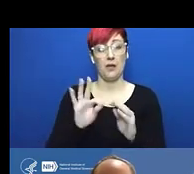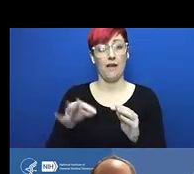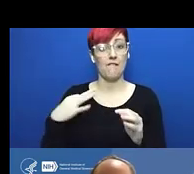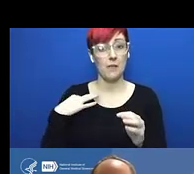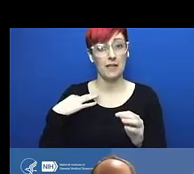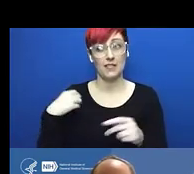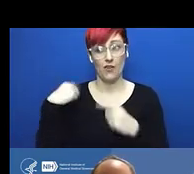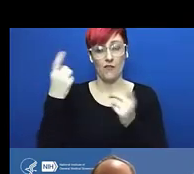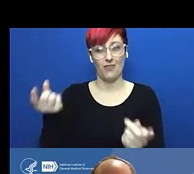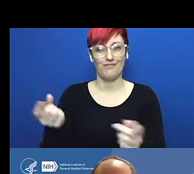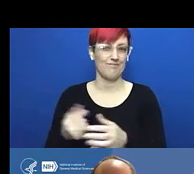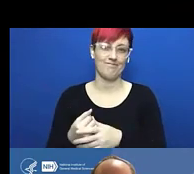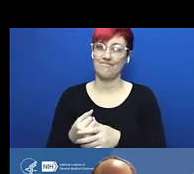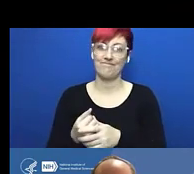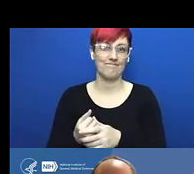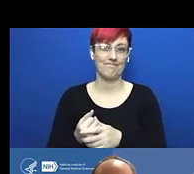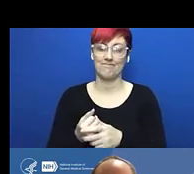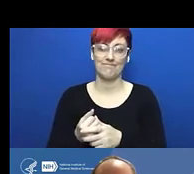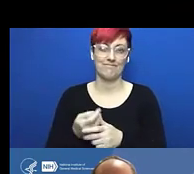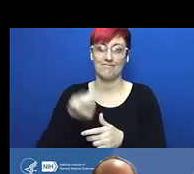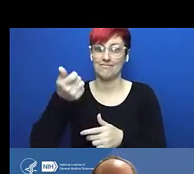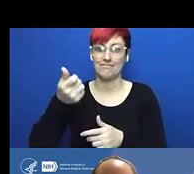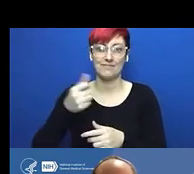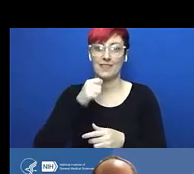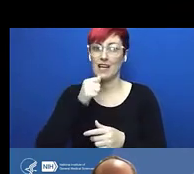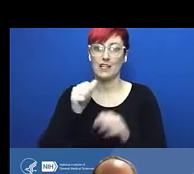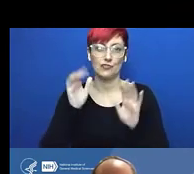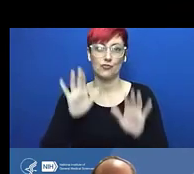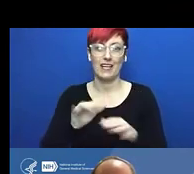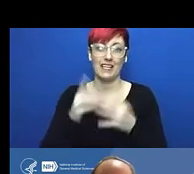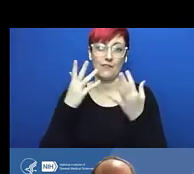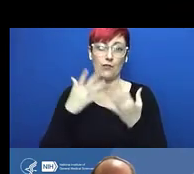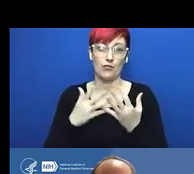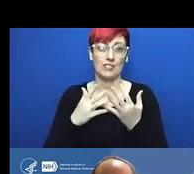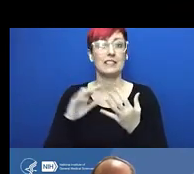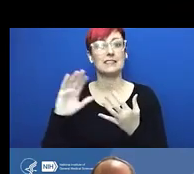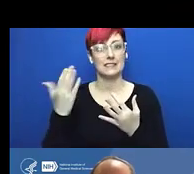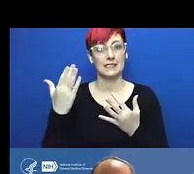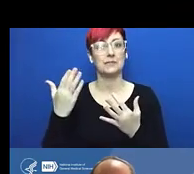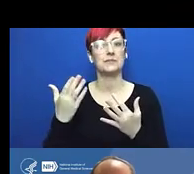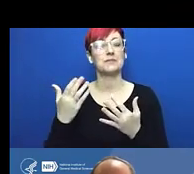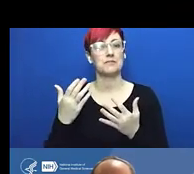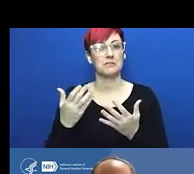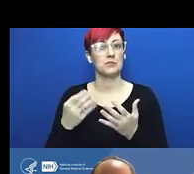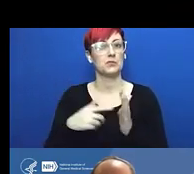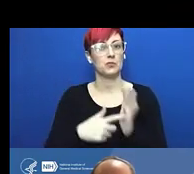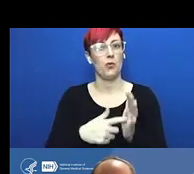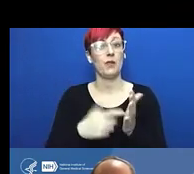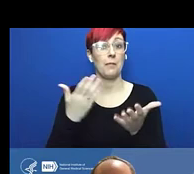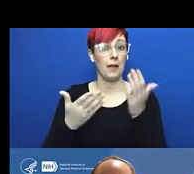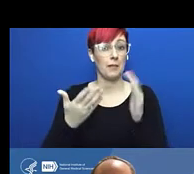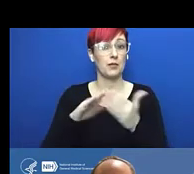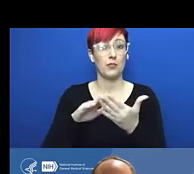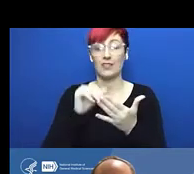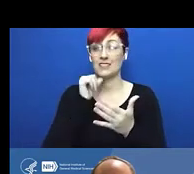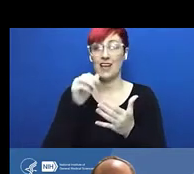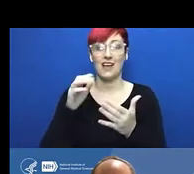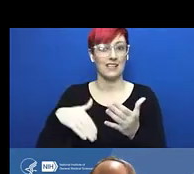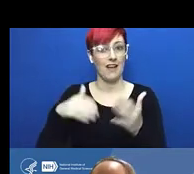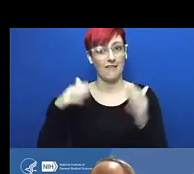associated with the laboratory, working with a lathe. Which as you may know is a very rapidly spinning machine